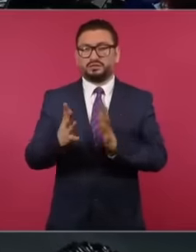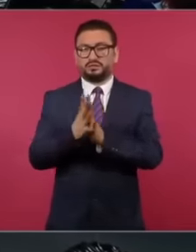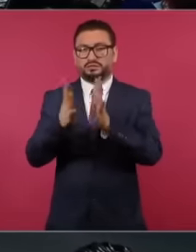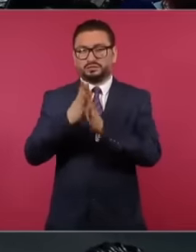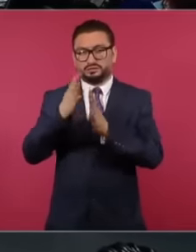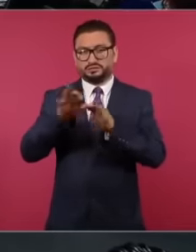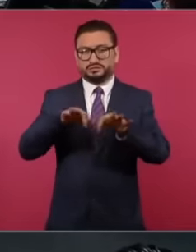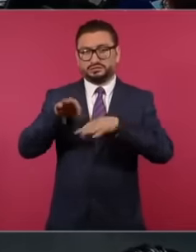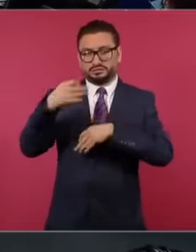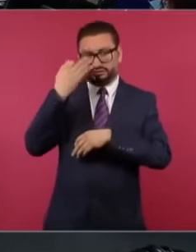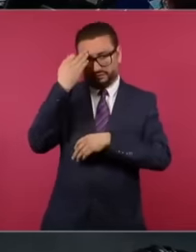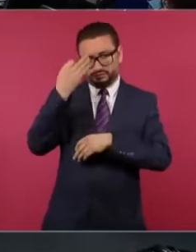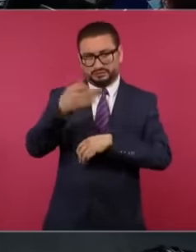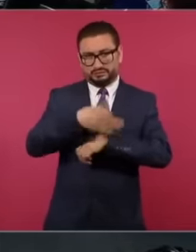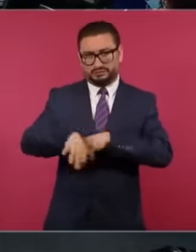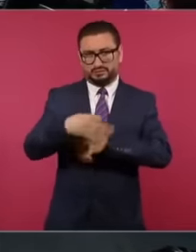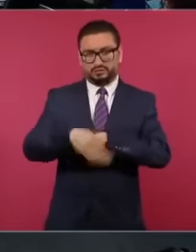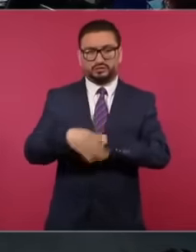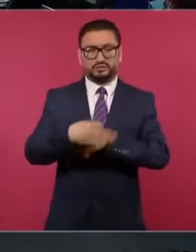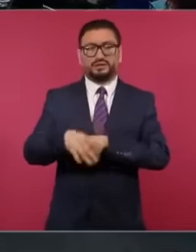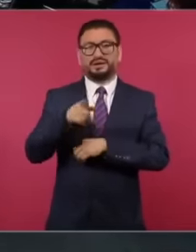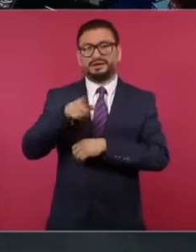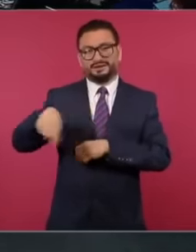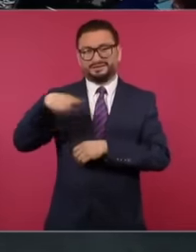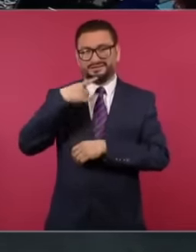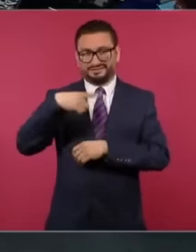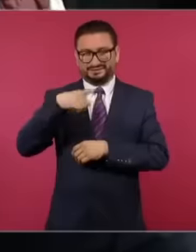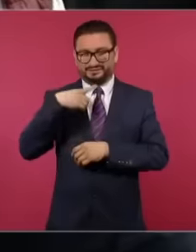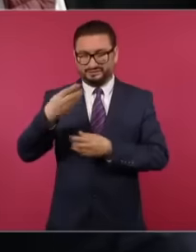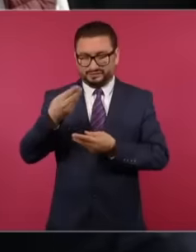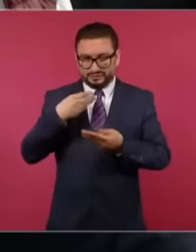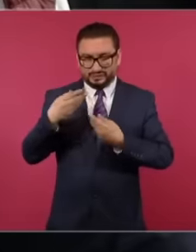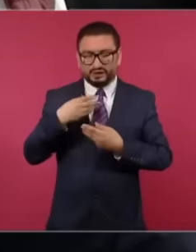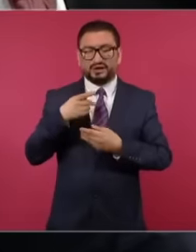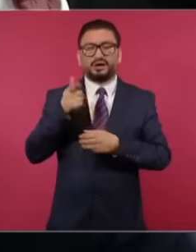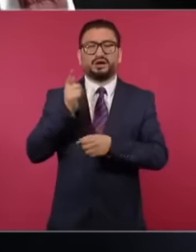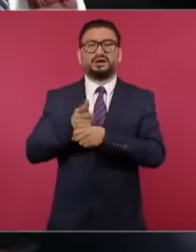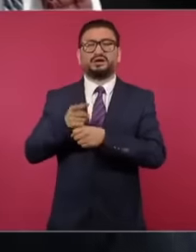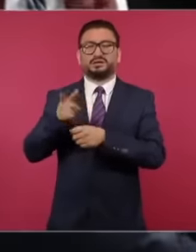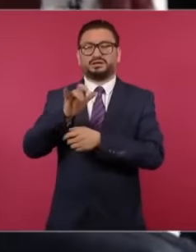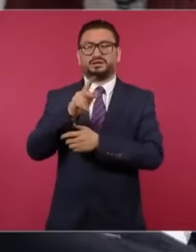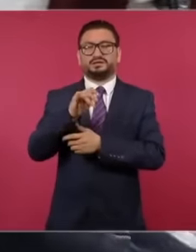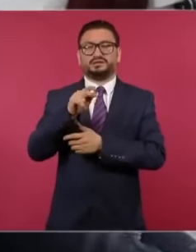in this case according to the complaints we received from latinus workers, there has